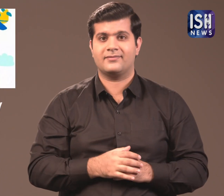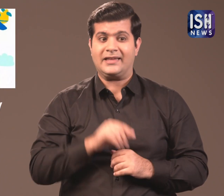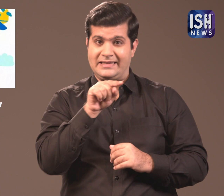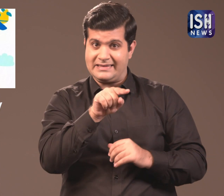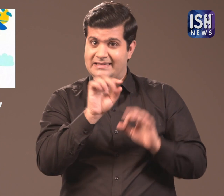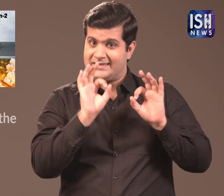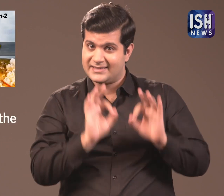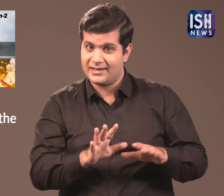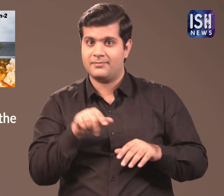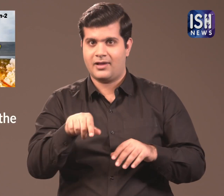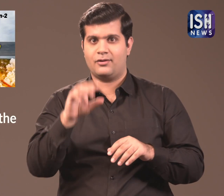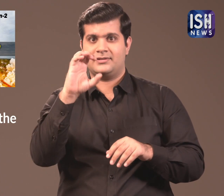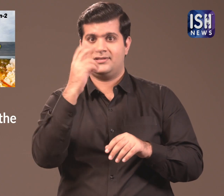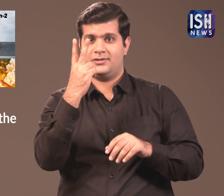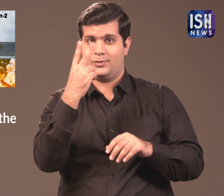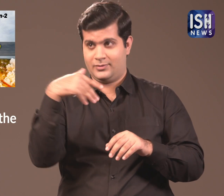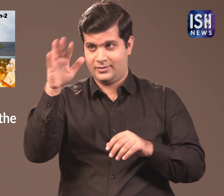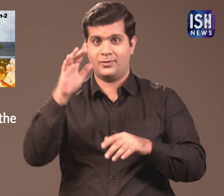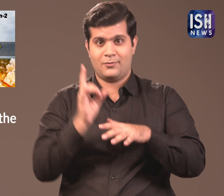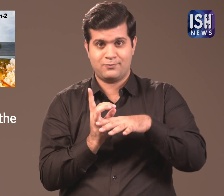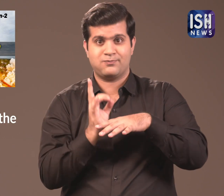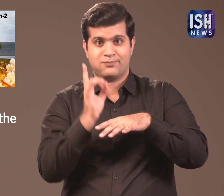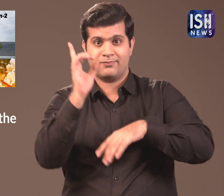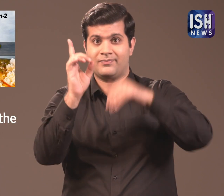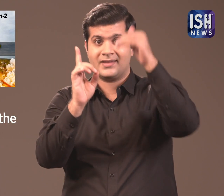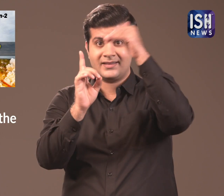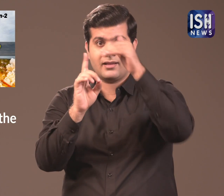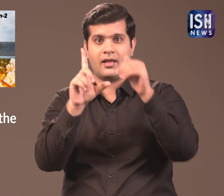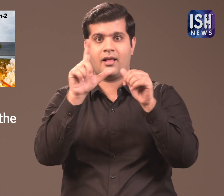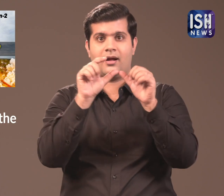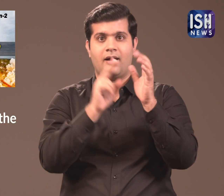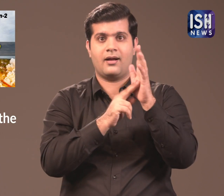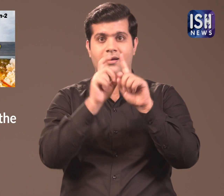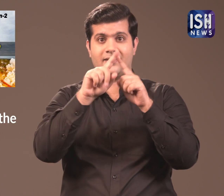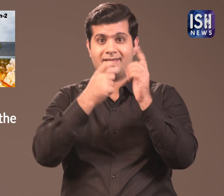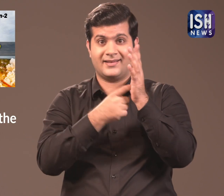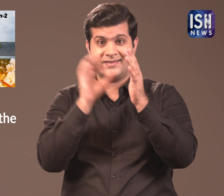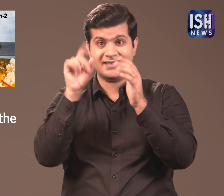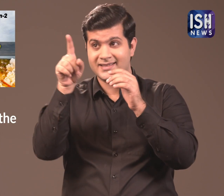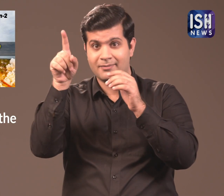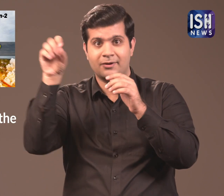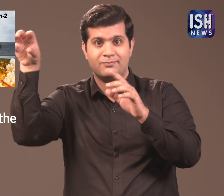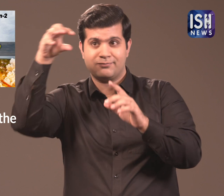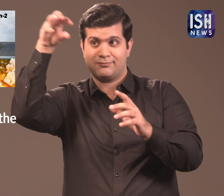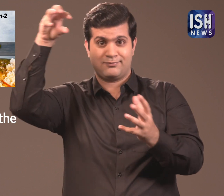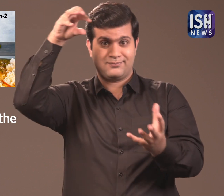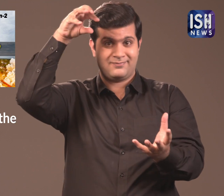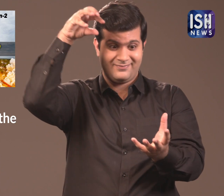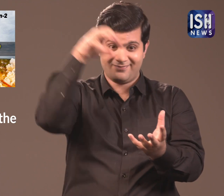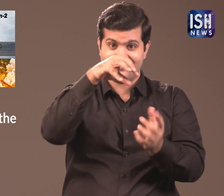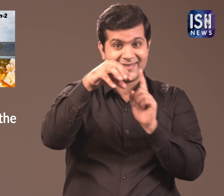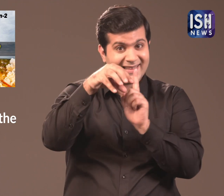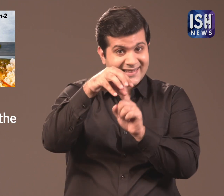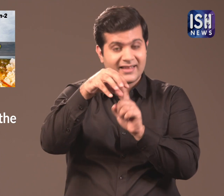Similarly Chandrayaan-2 is also on its way. When the lander inside it lands on the moon,